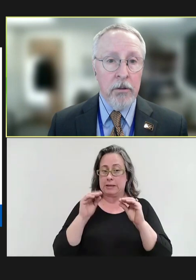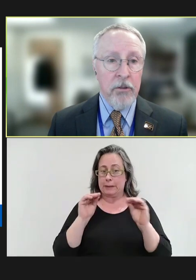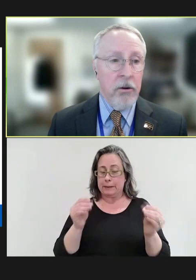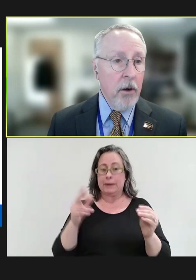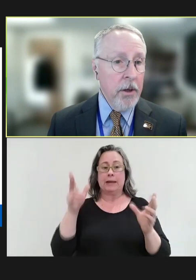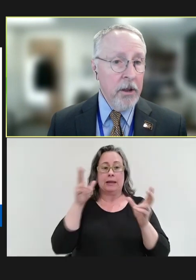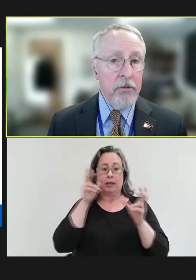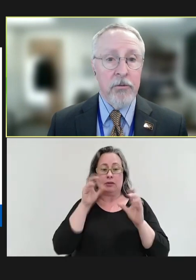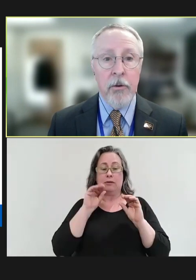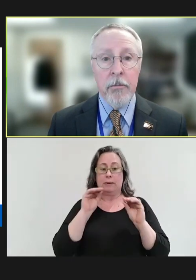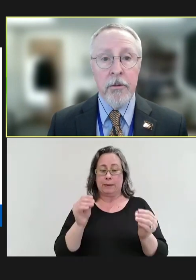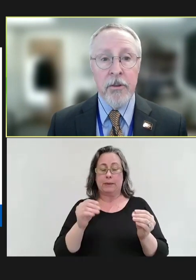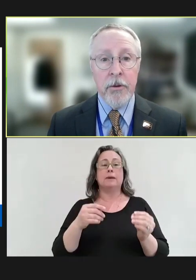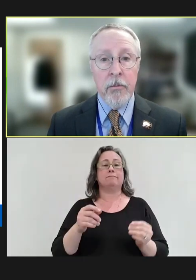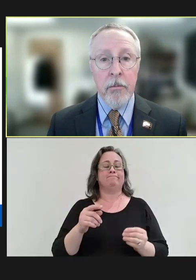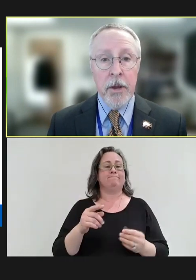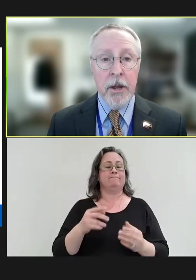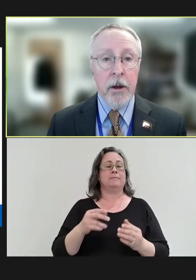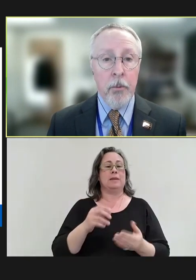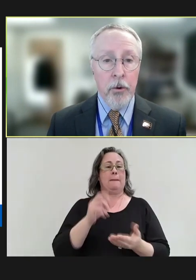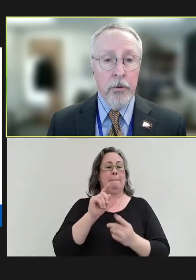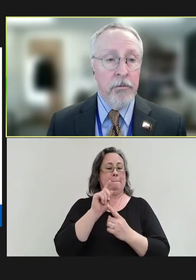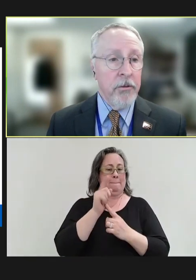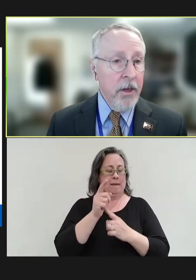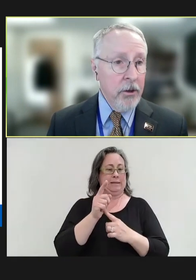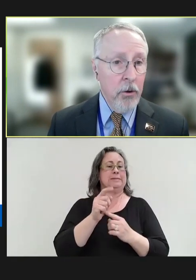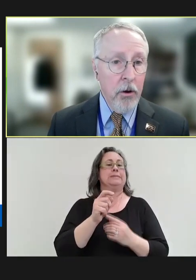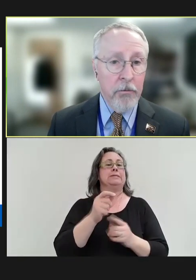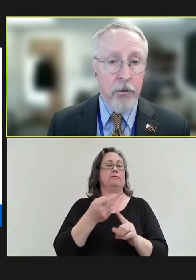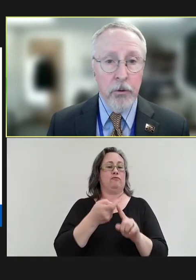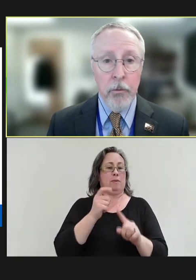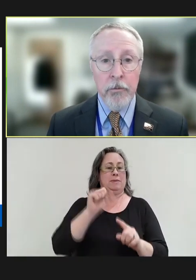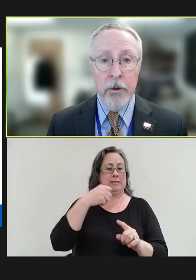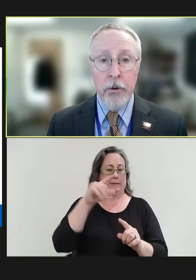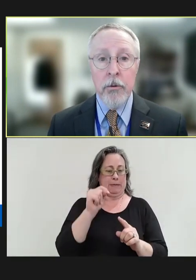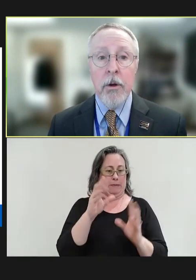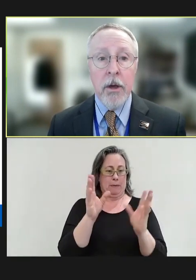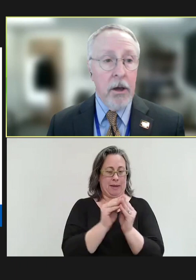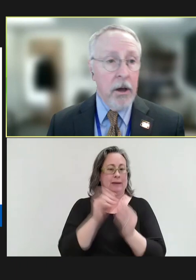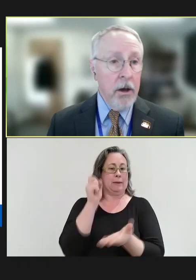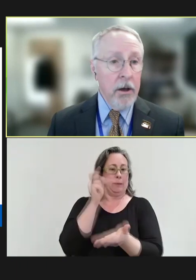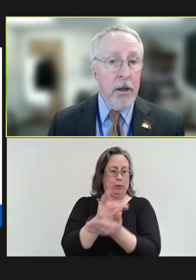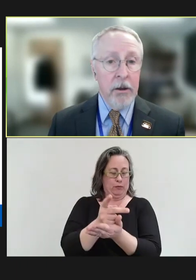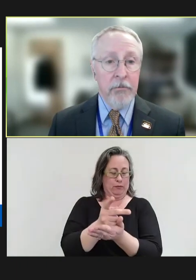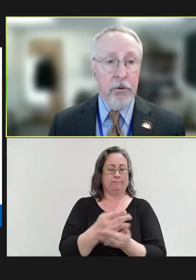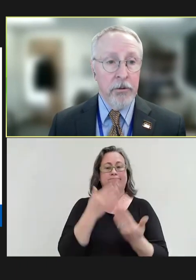consider our minutes from the September meeting approved. Thank you all for your review and for